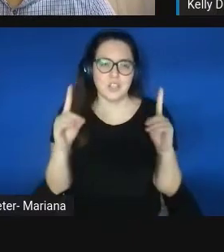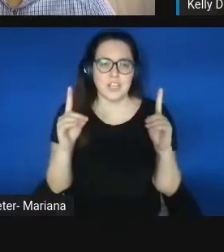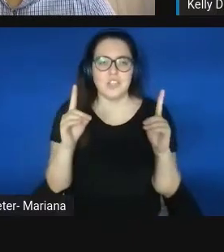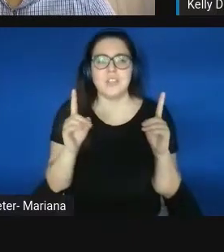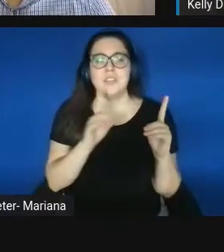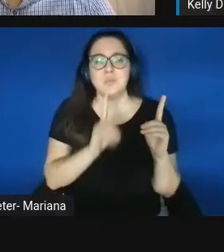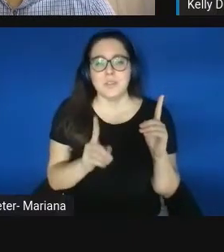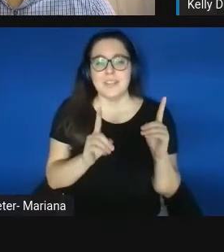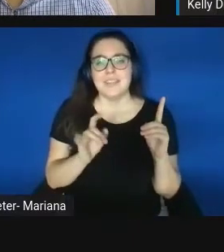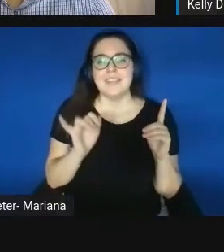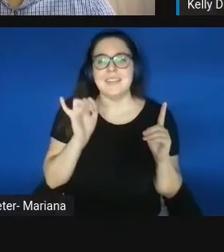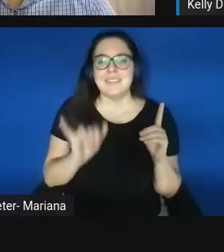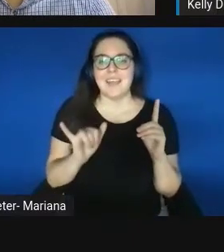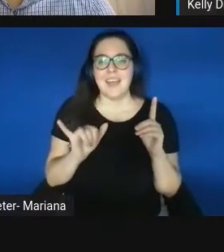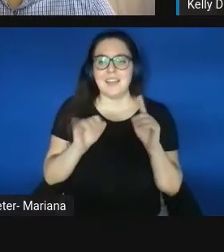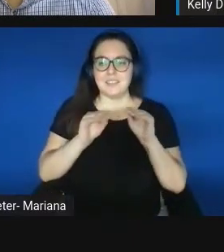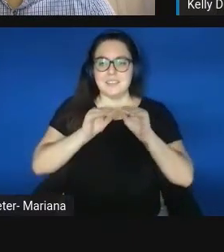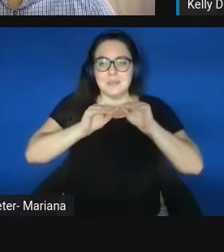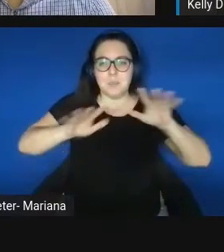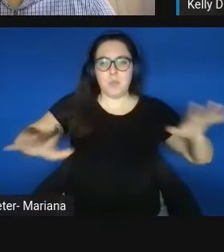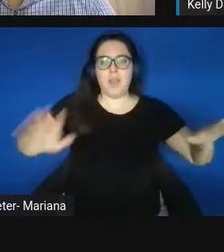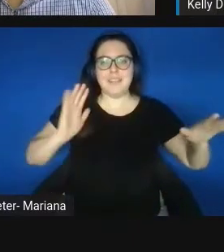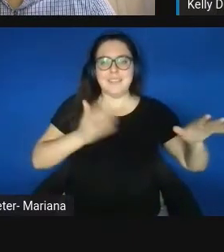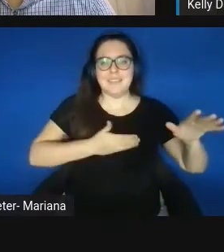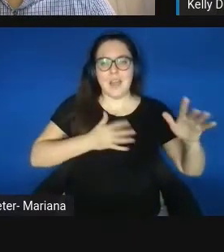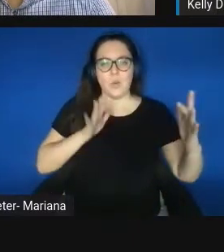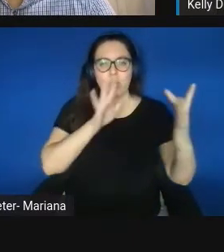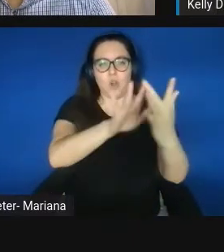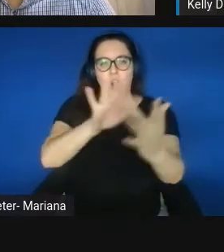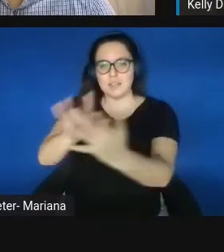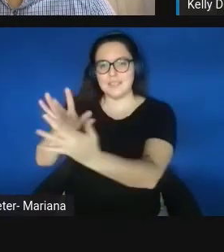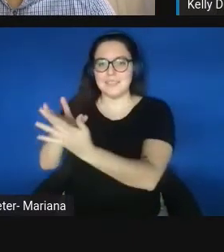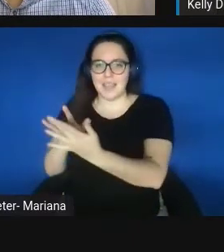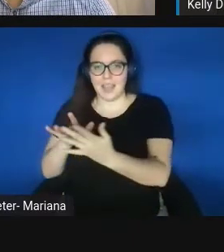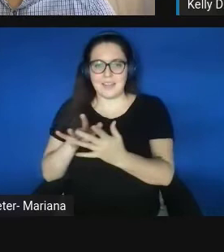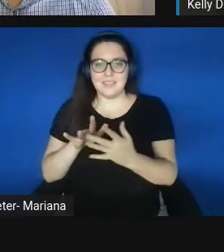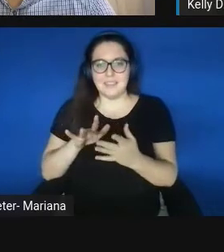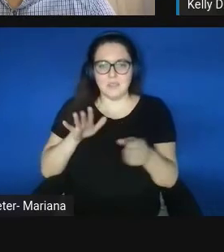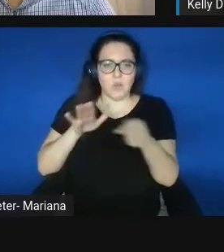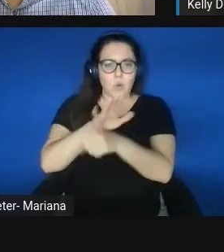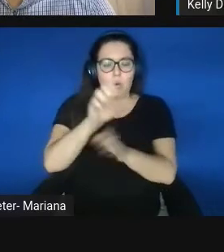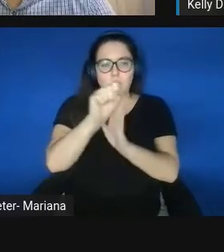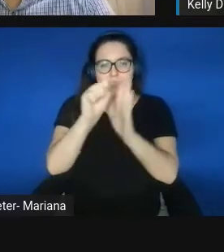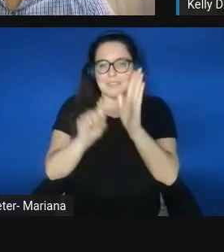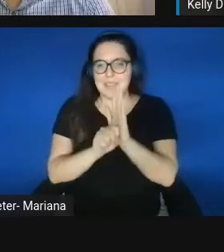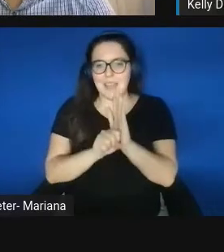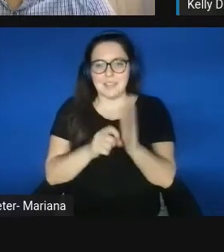to corner of our state, and makes us a one-stop shop for academic and industry partnerships,